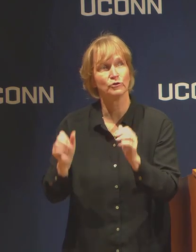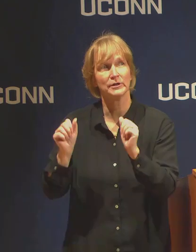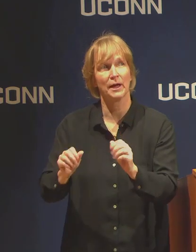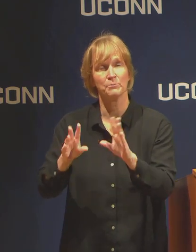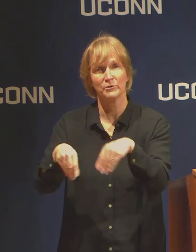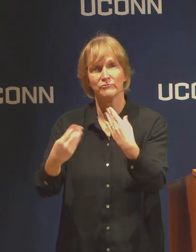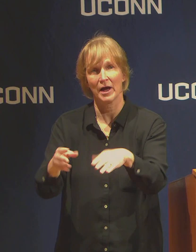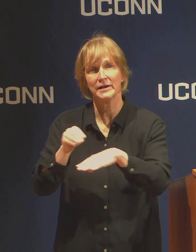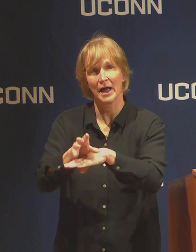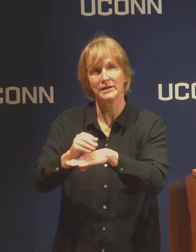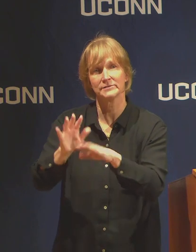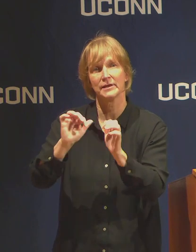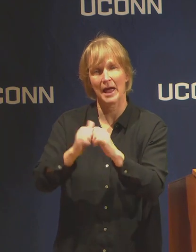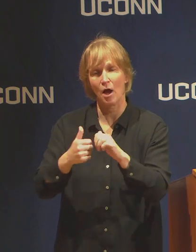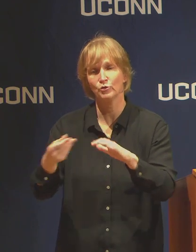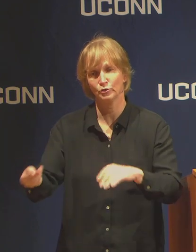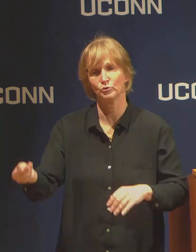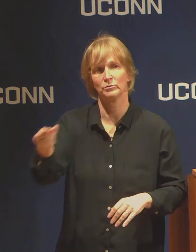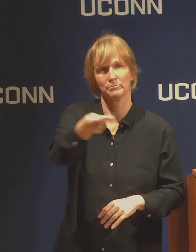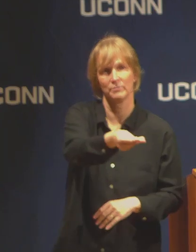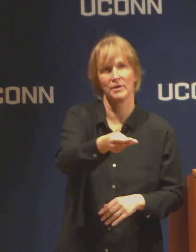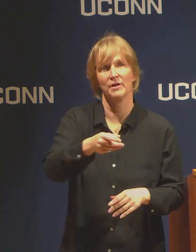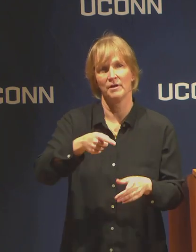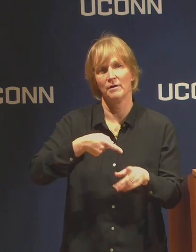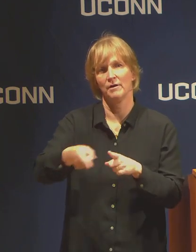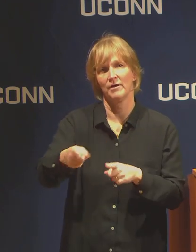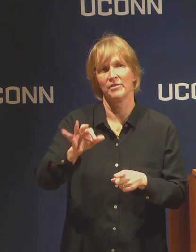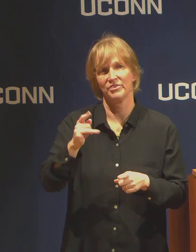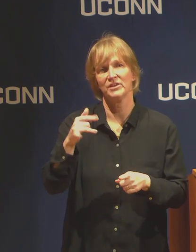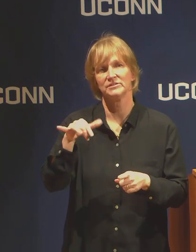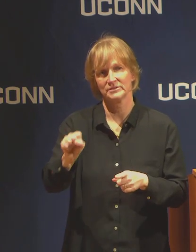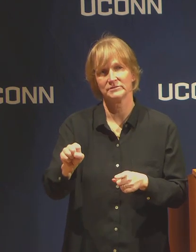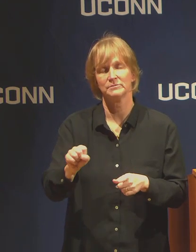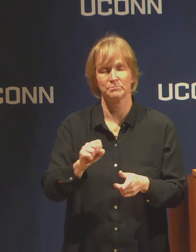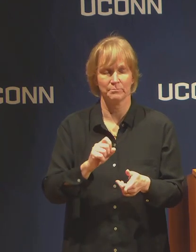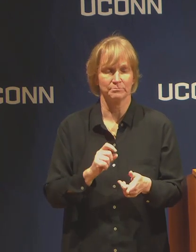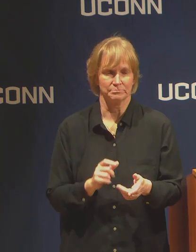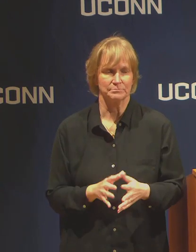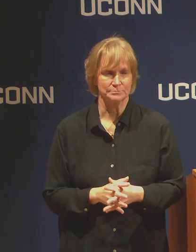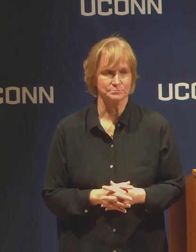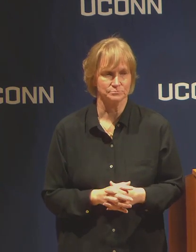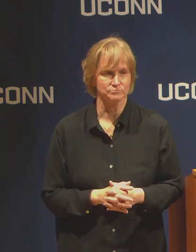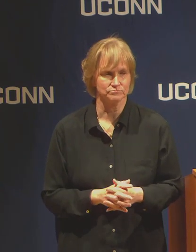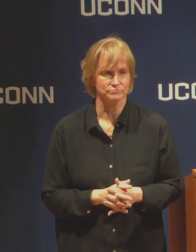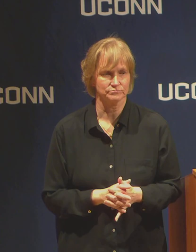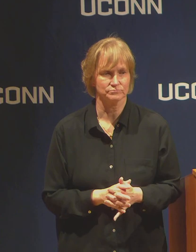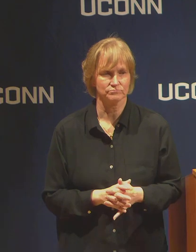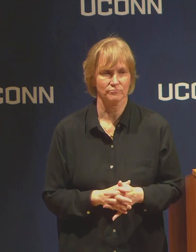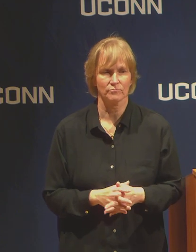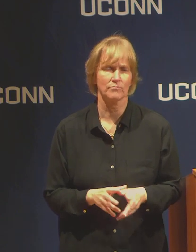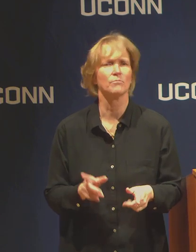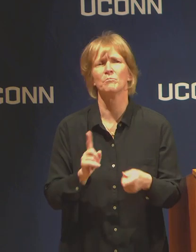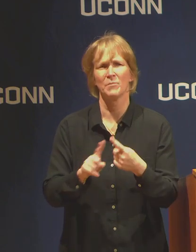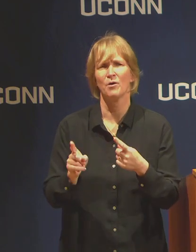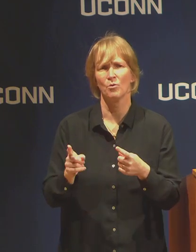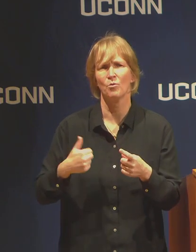But I'm sure there are arrangements being made to have those sorts of